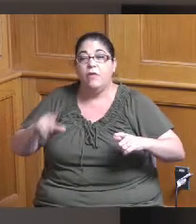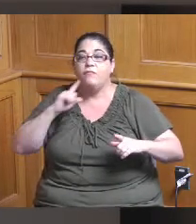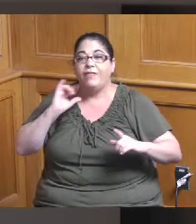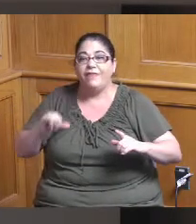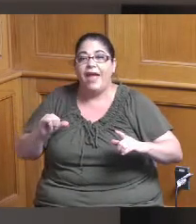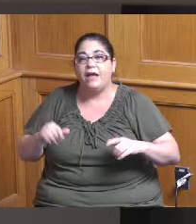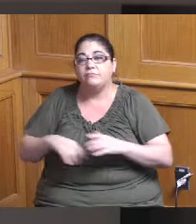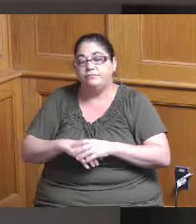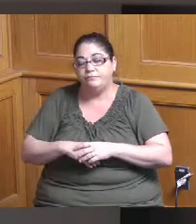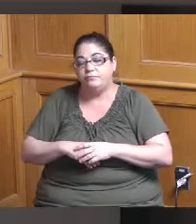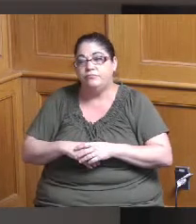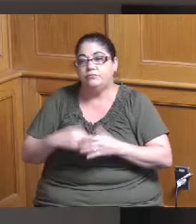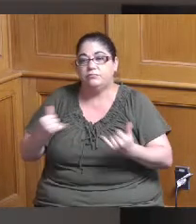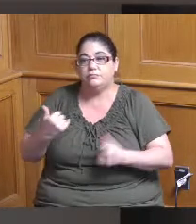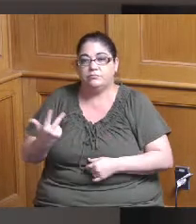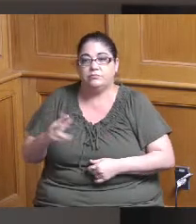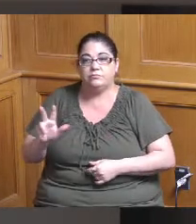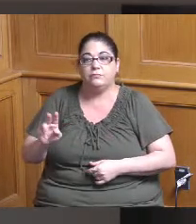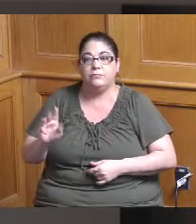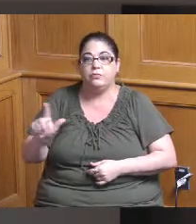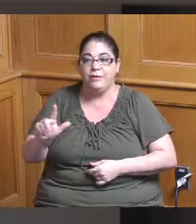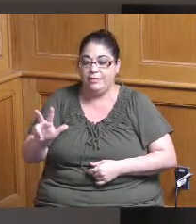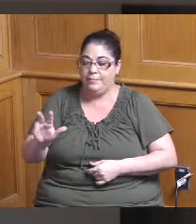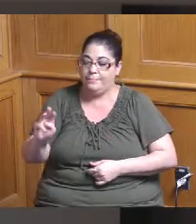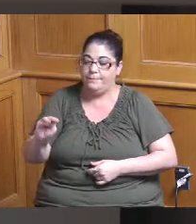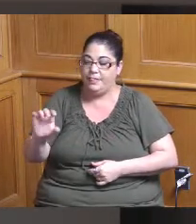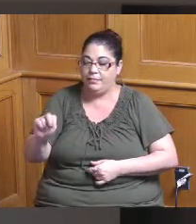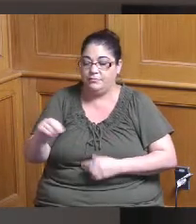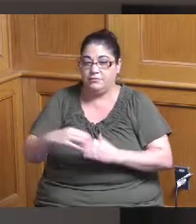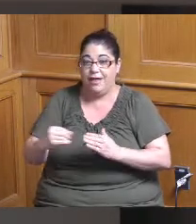and for this year we had a three million dollar budget that's double what we had last year